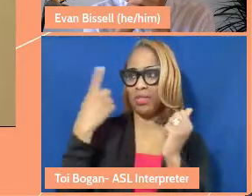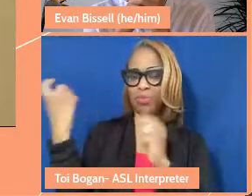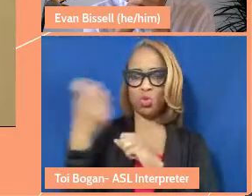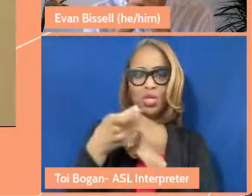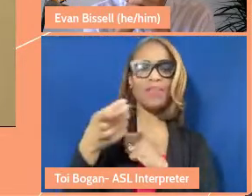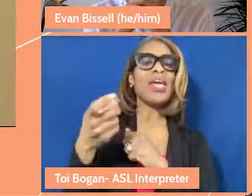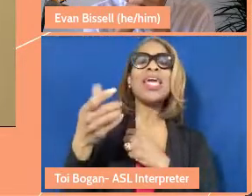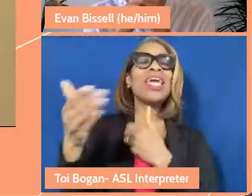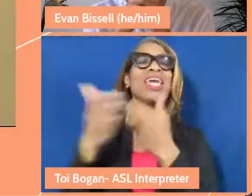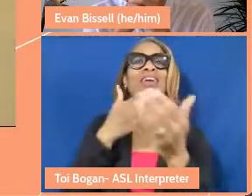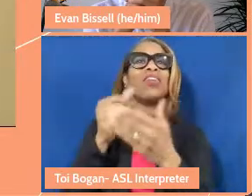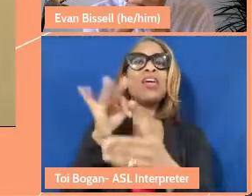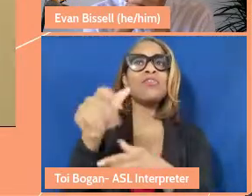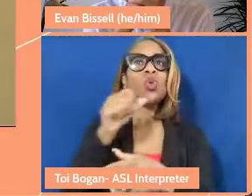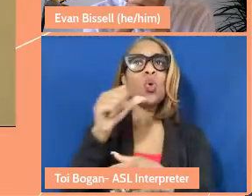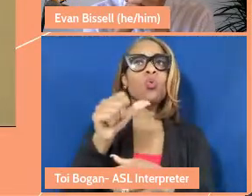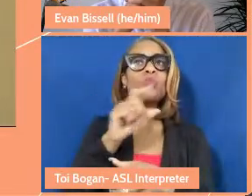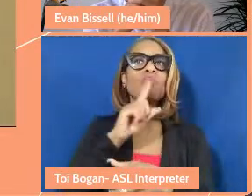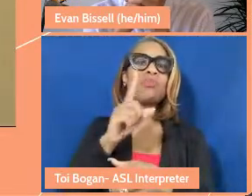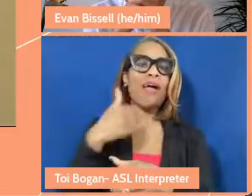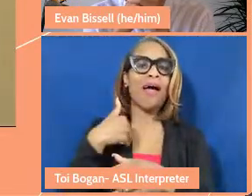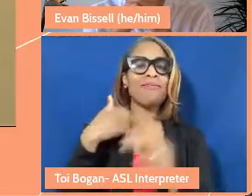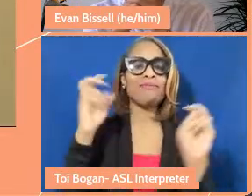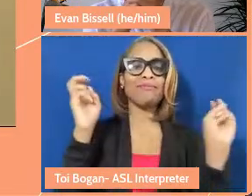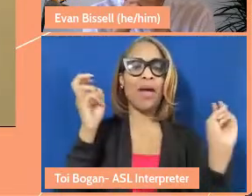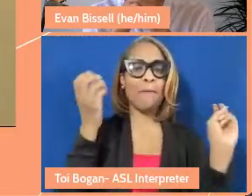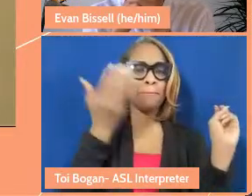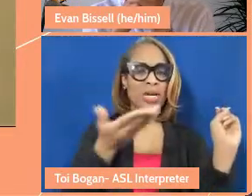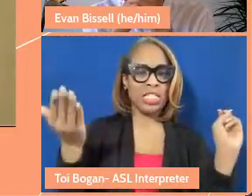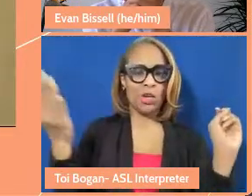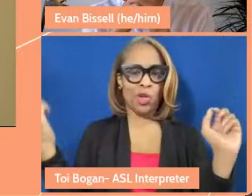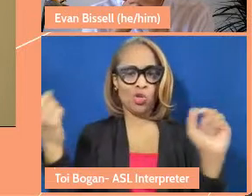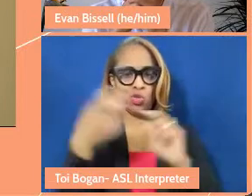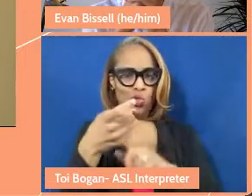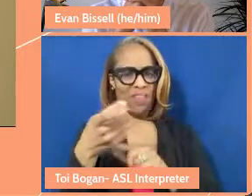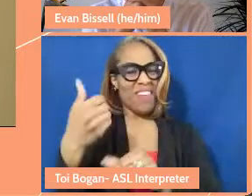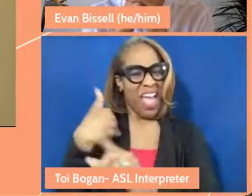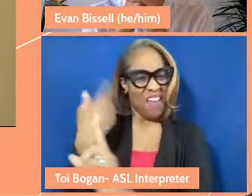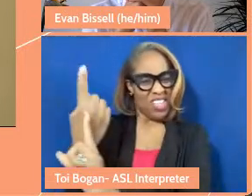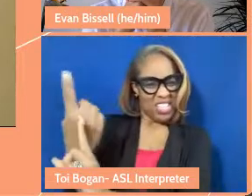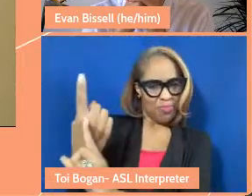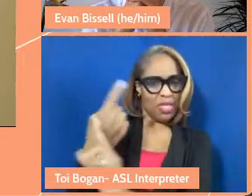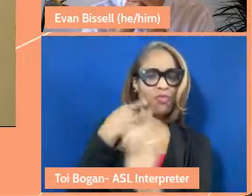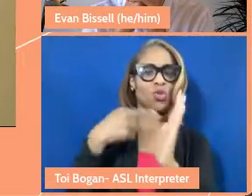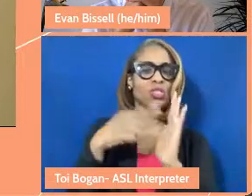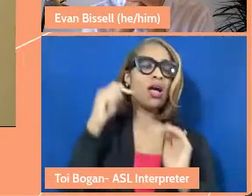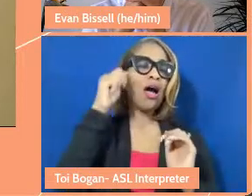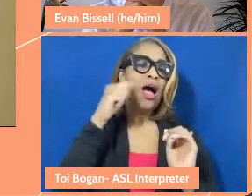have the material. What am I saying here? For example, the Auntie Sewing Squad, we